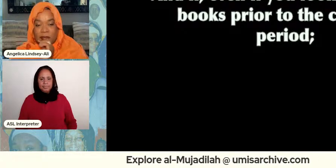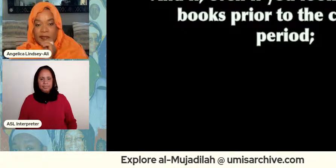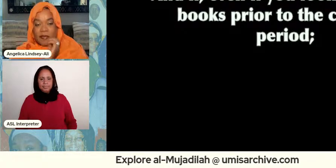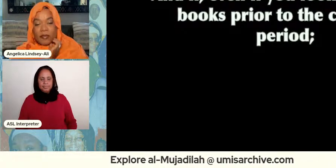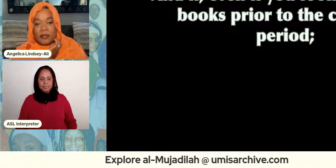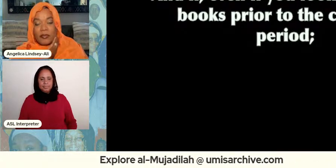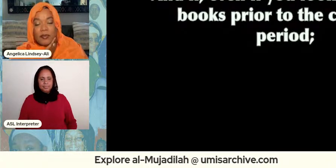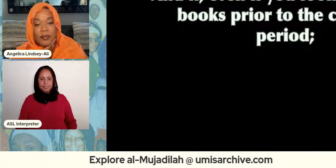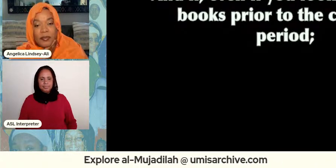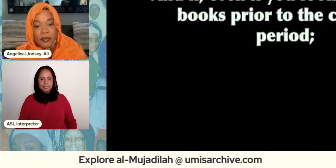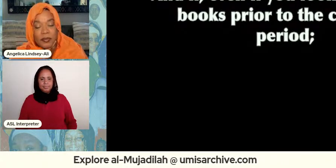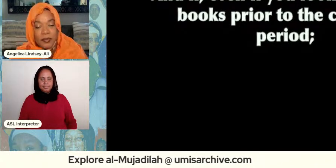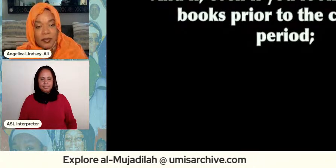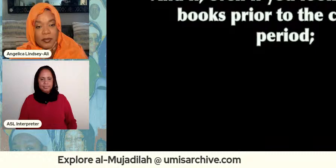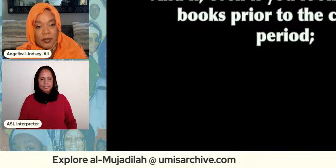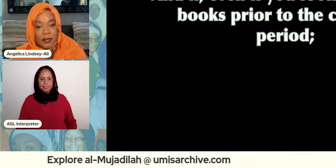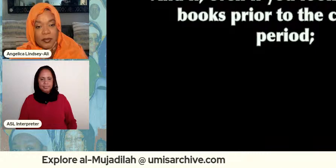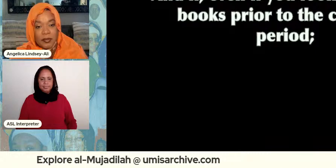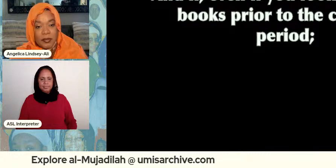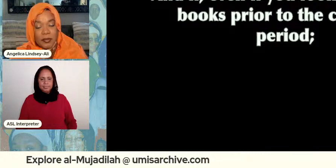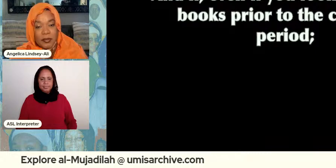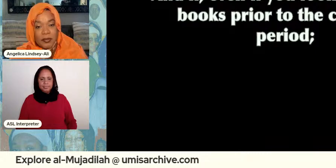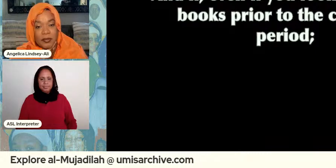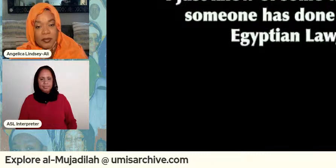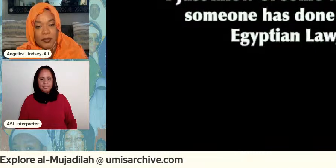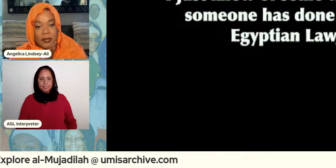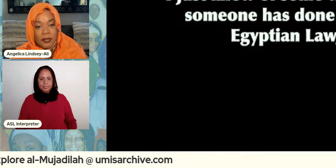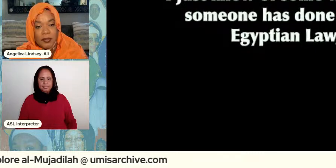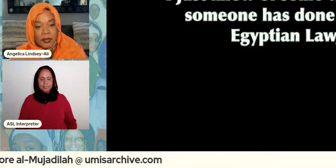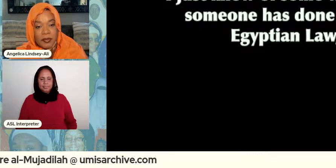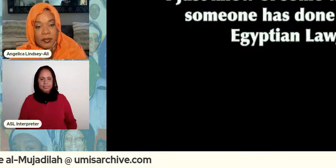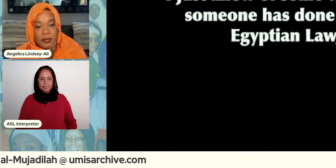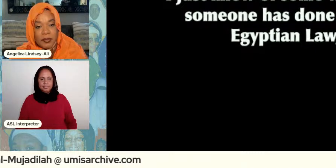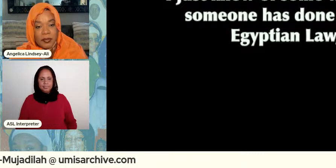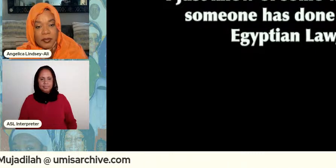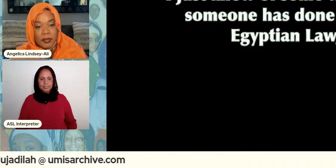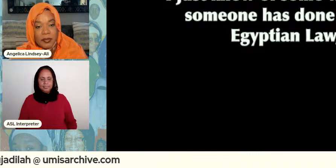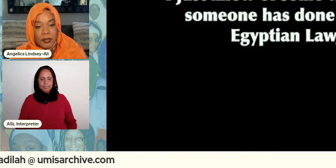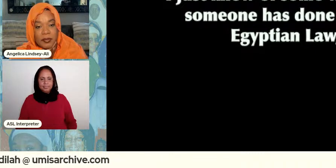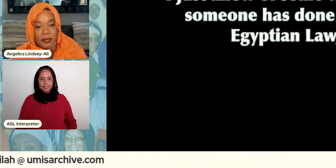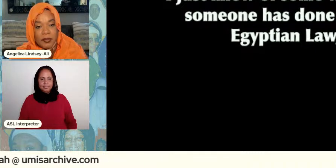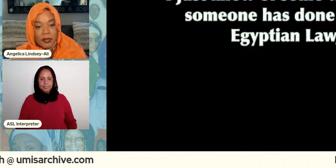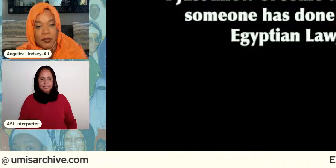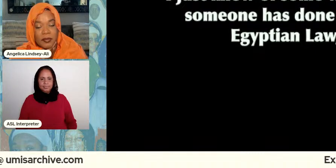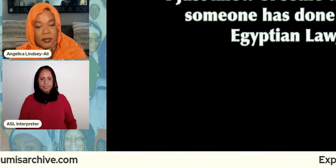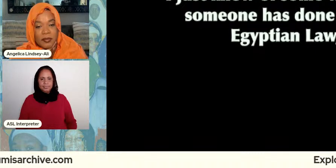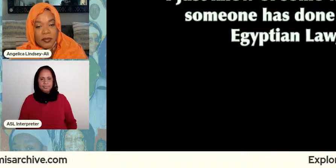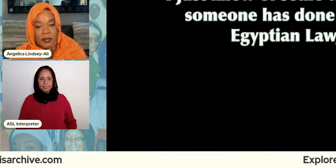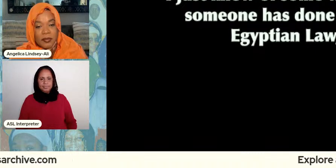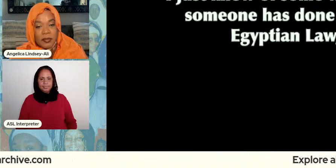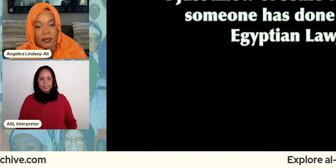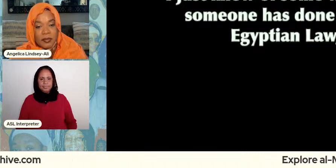the um colonial period i just know some work that someone has done in egyptian law